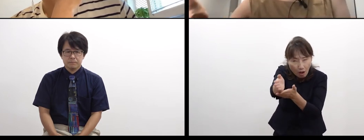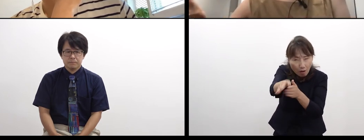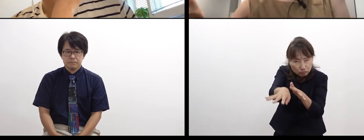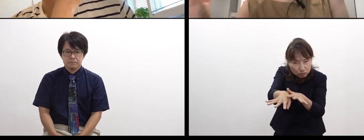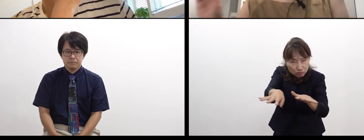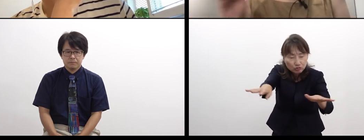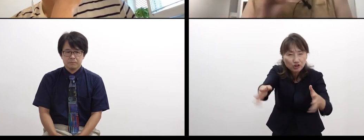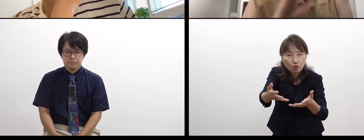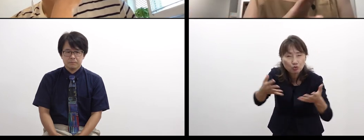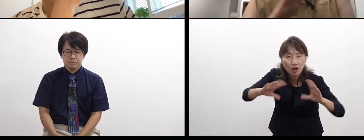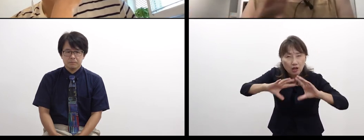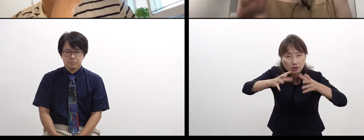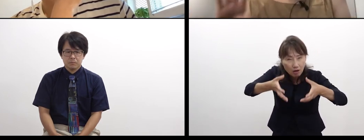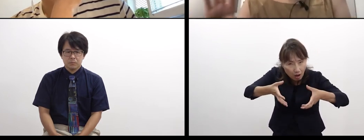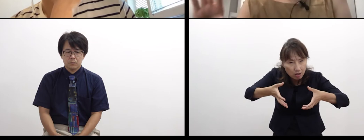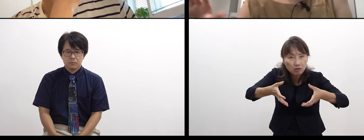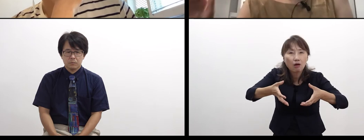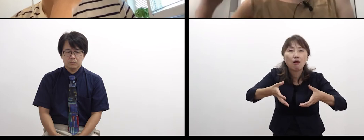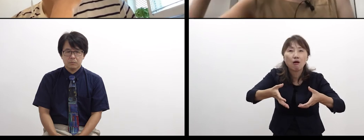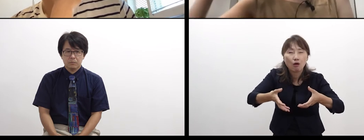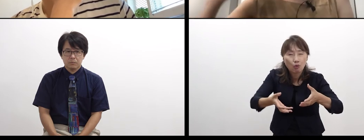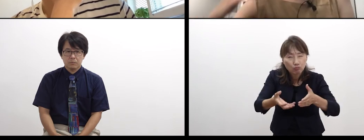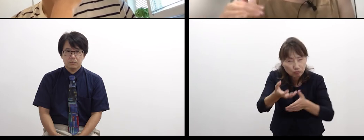and we had a richer life,